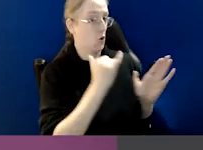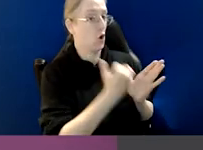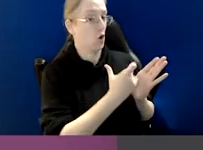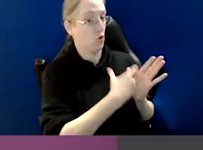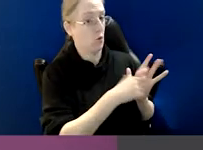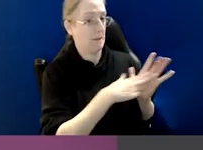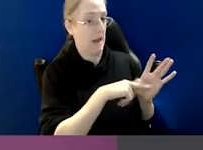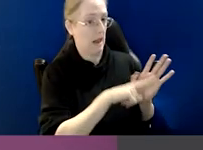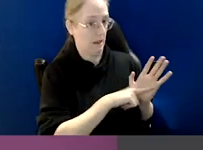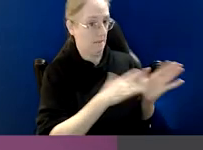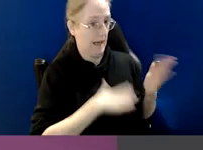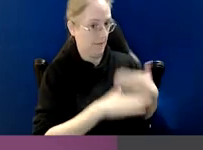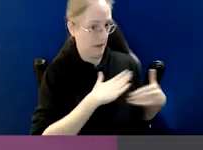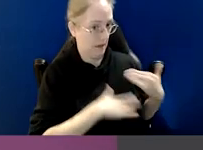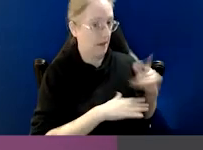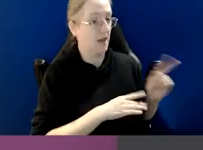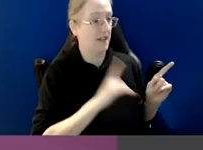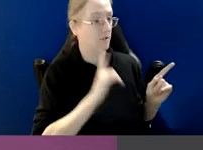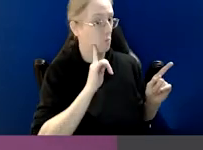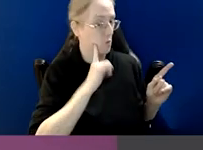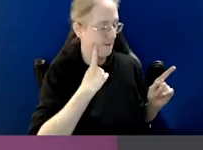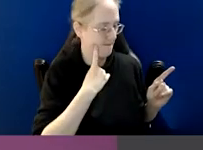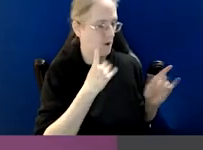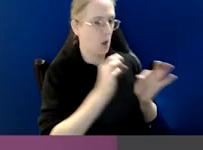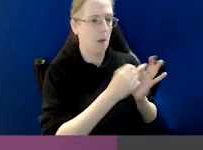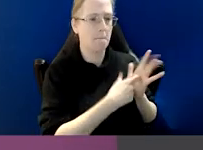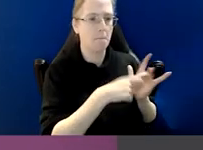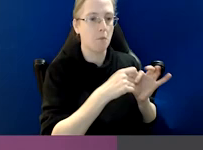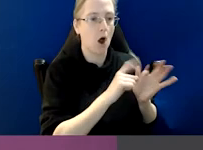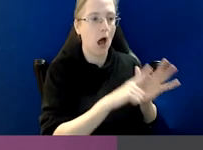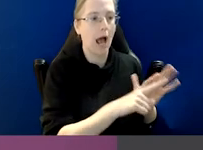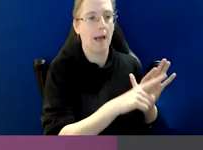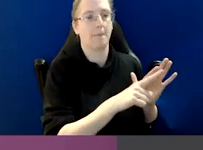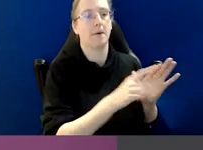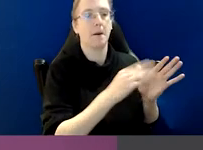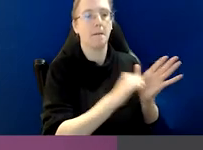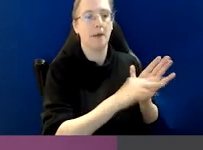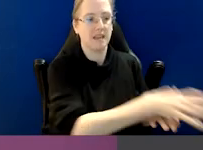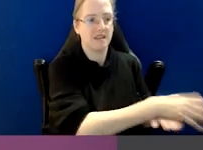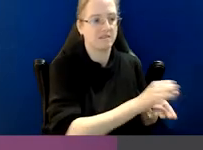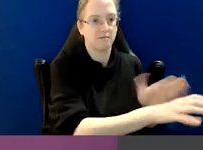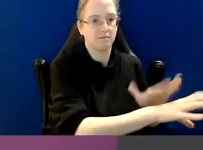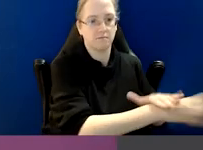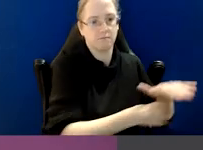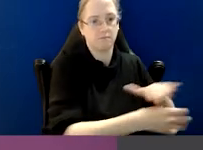we have criminal conduct and that's where we are talking about offences like bribery or embezzlement.